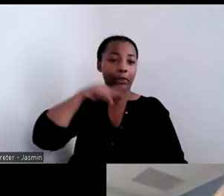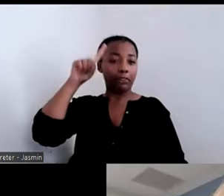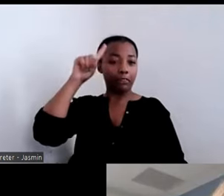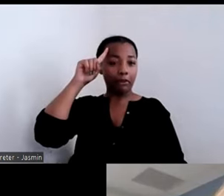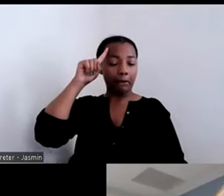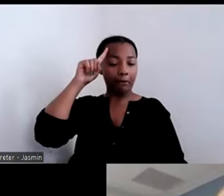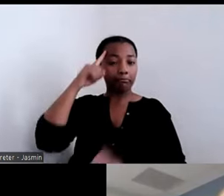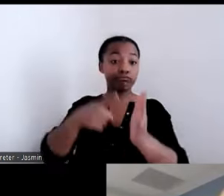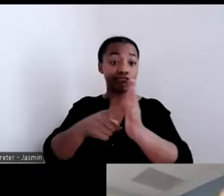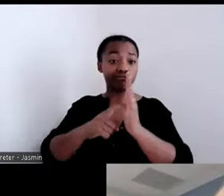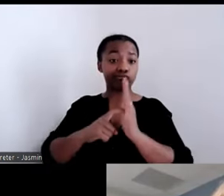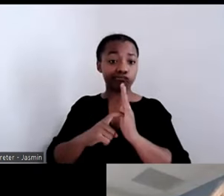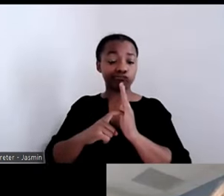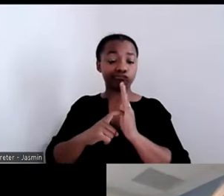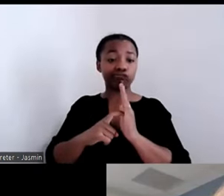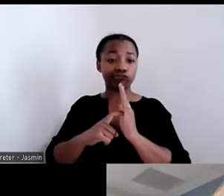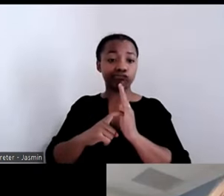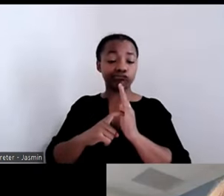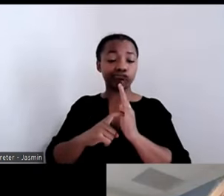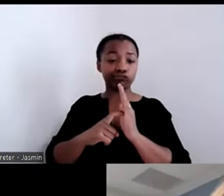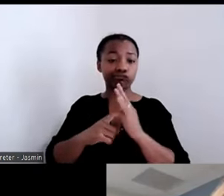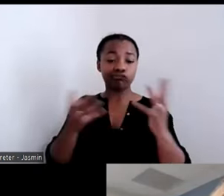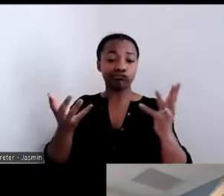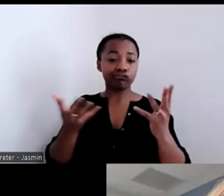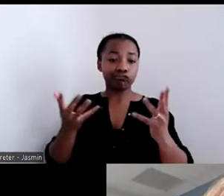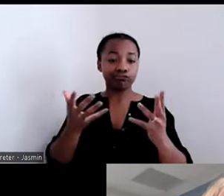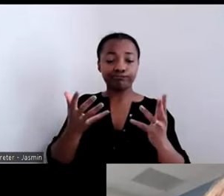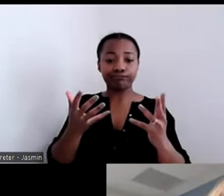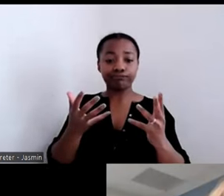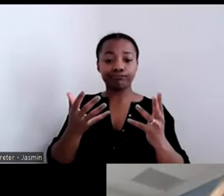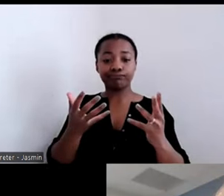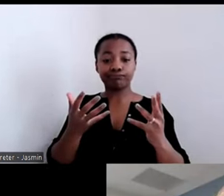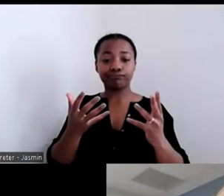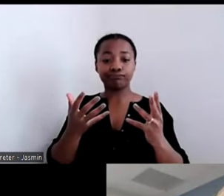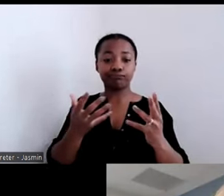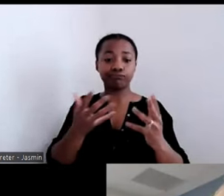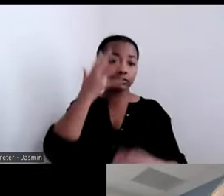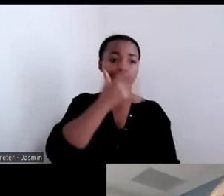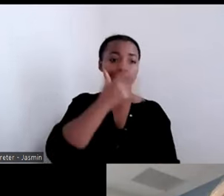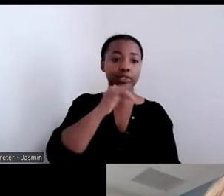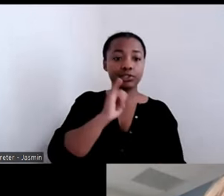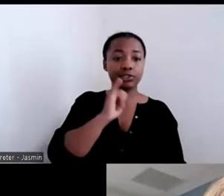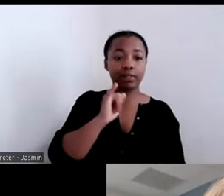care function, so what does it look like to have a benefit package that covers